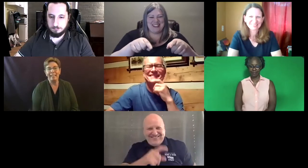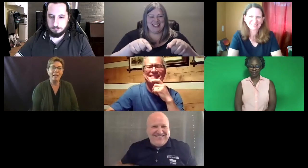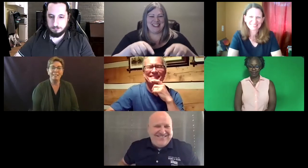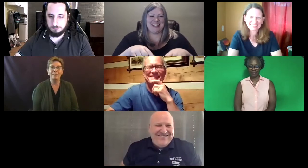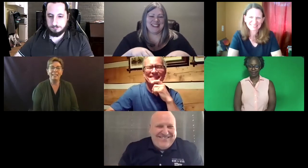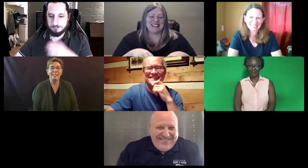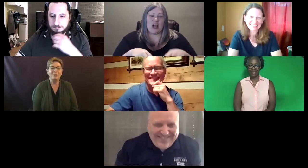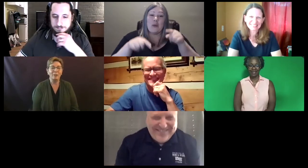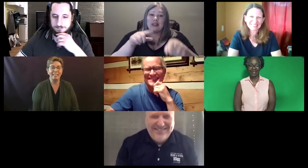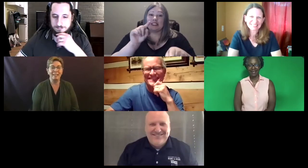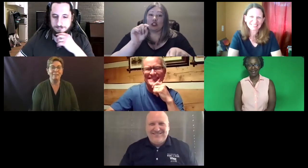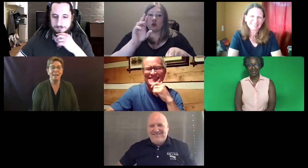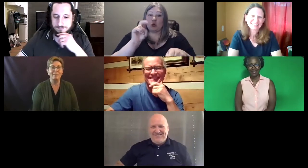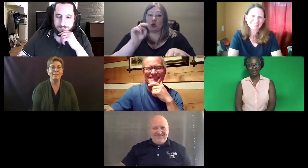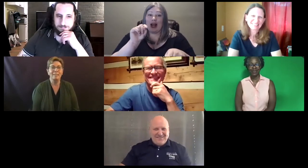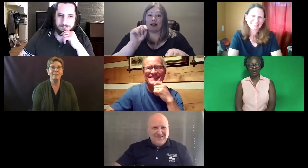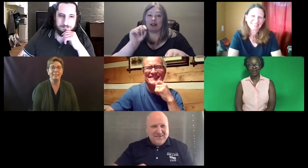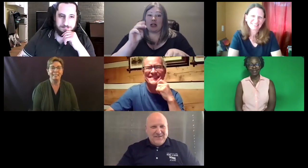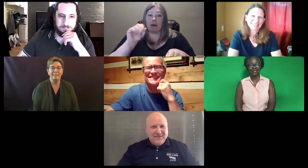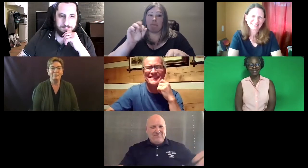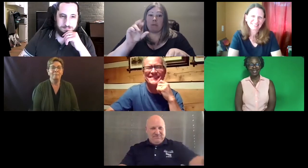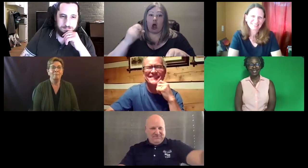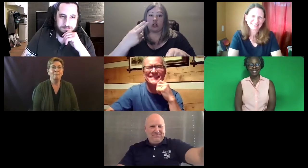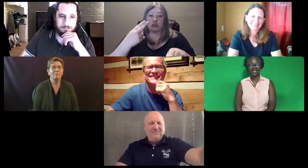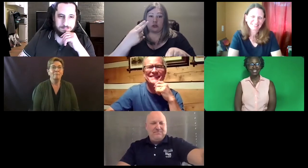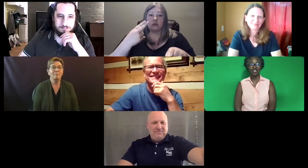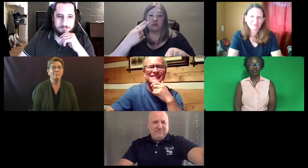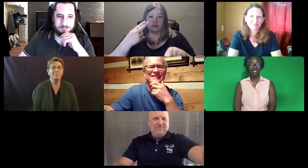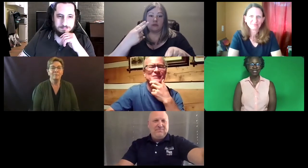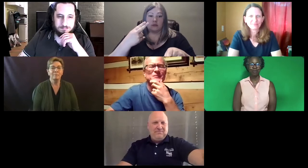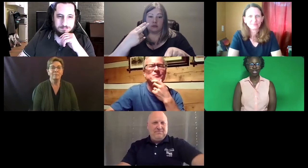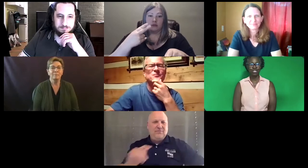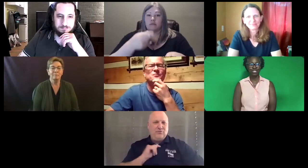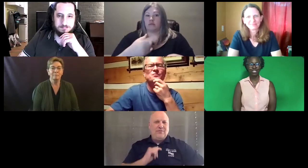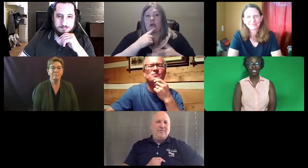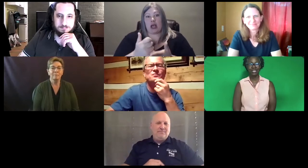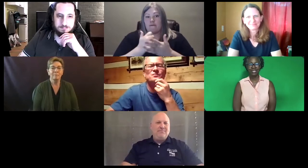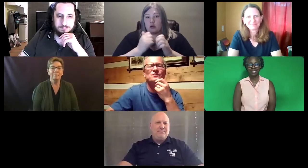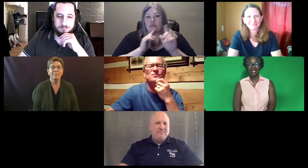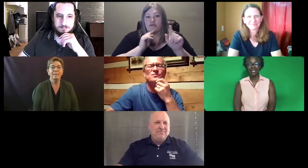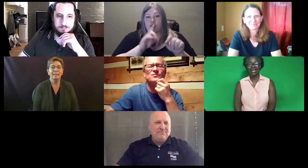I didn't realize you were identifying me specifically. Katie: Yes, this is Trenton Marsh.